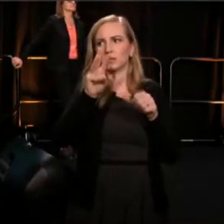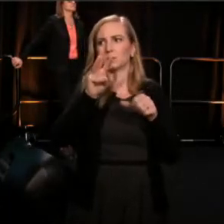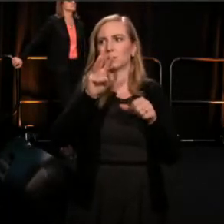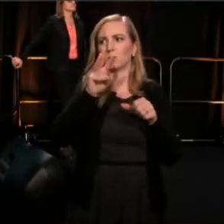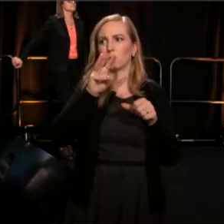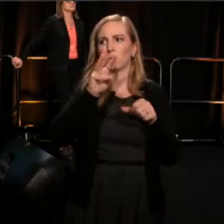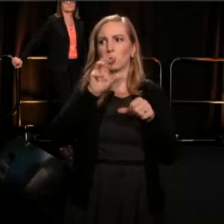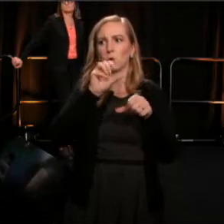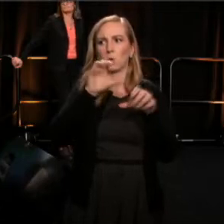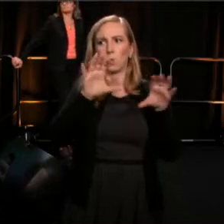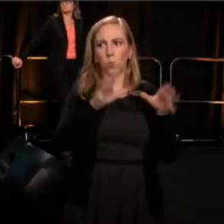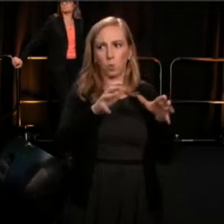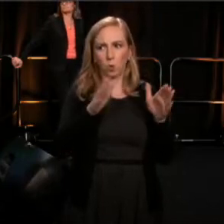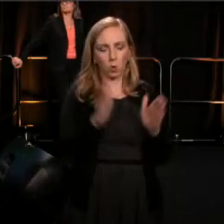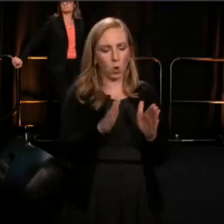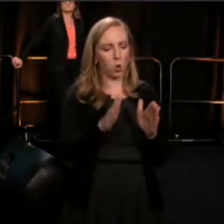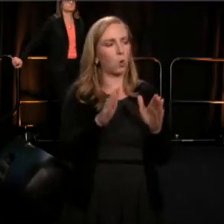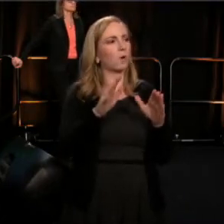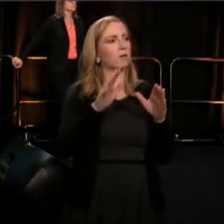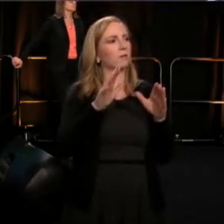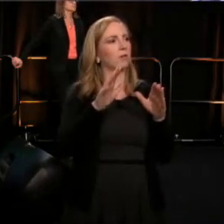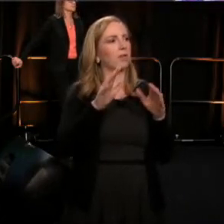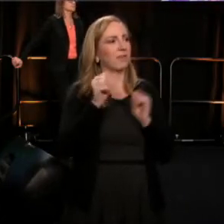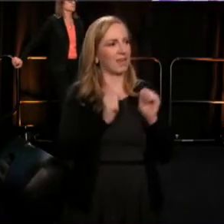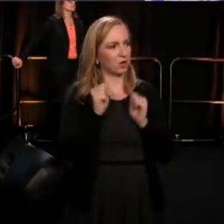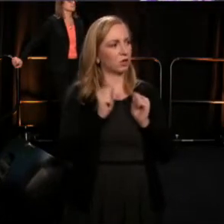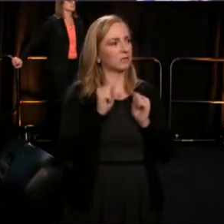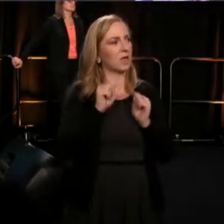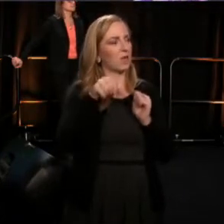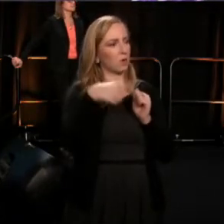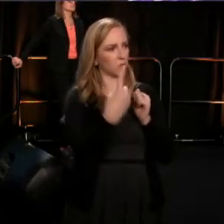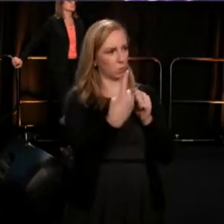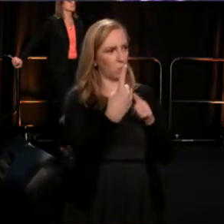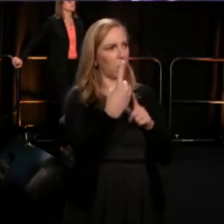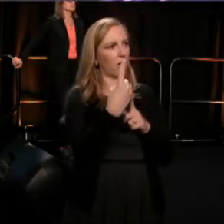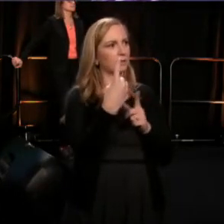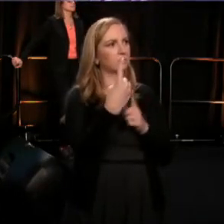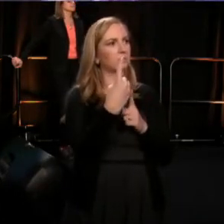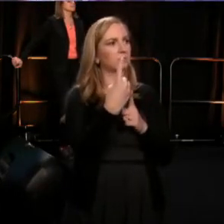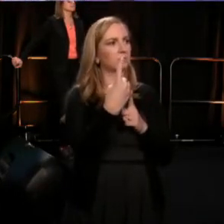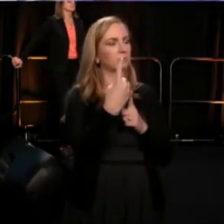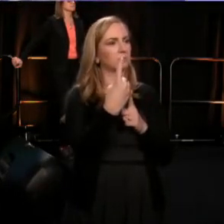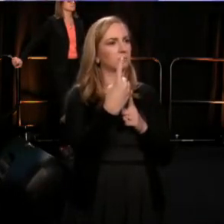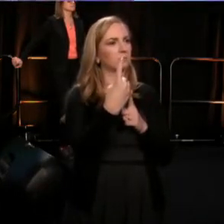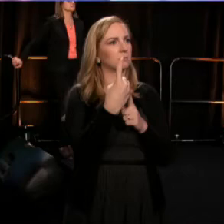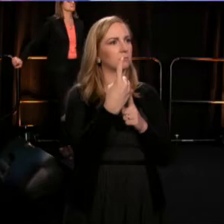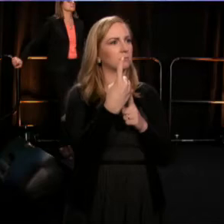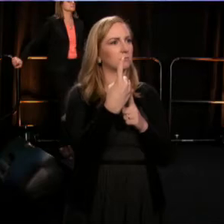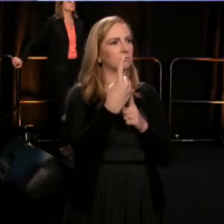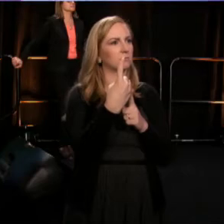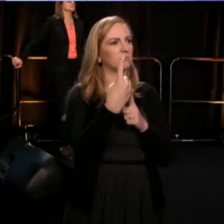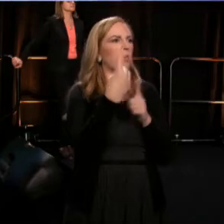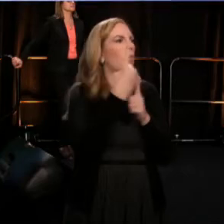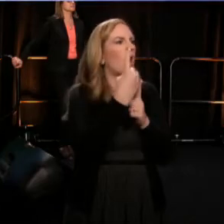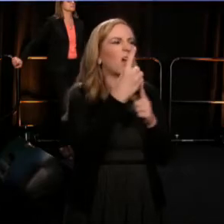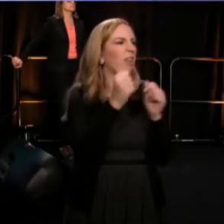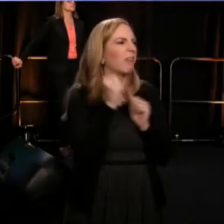there is one that can possibly be considered black.